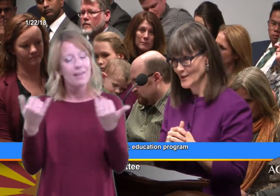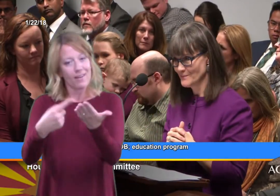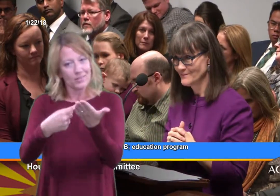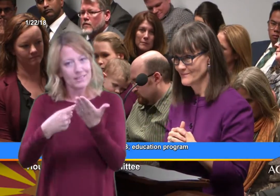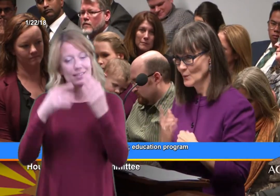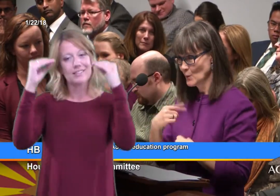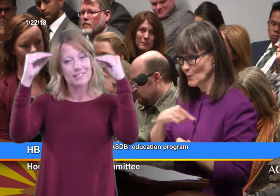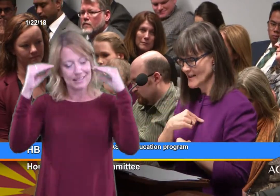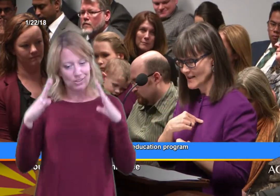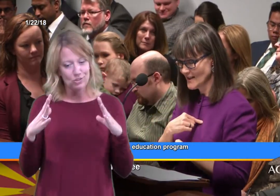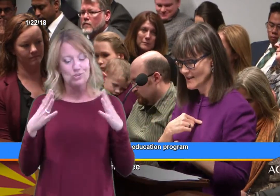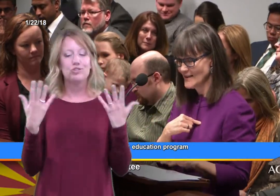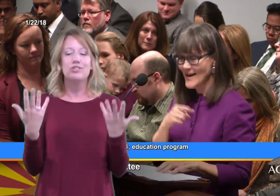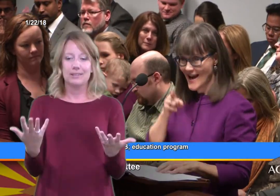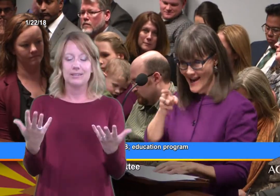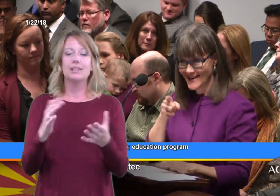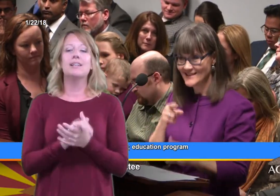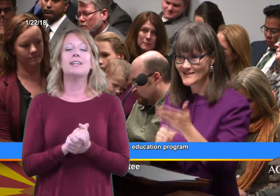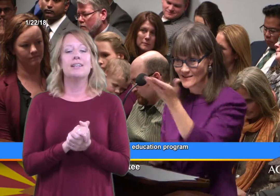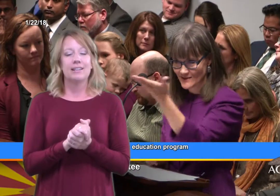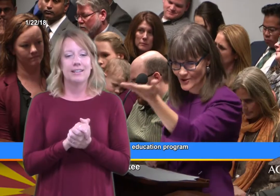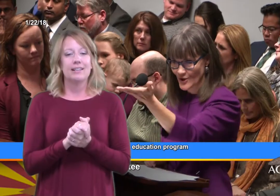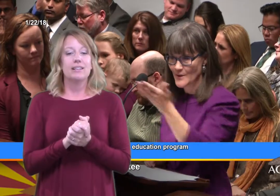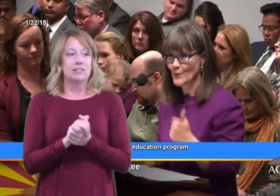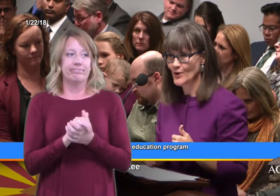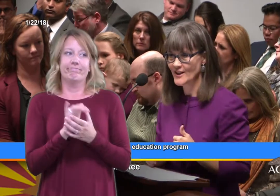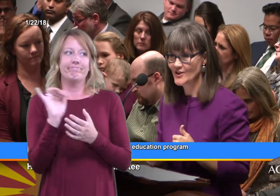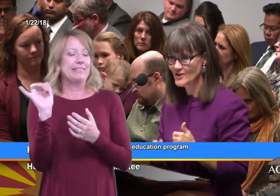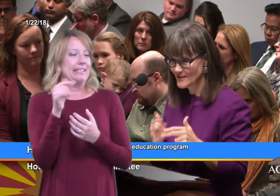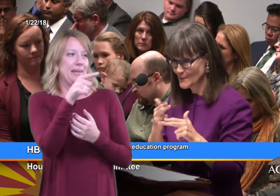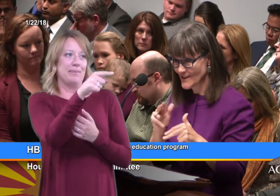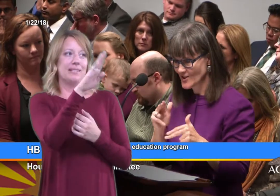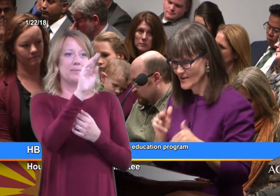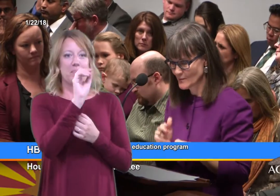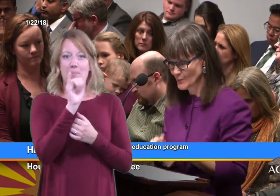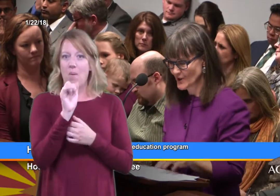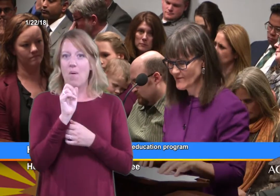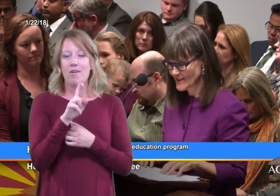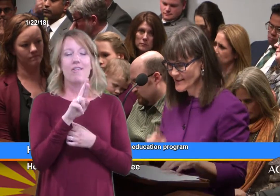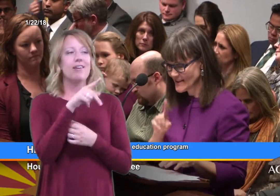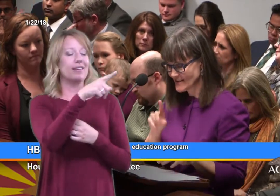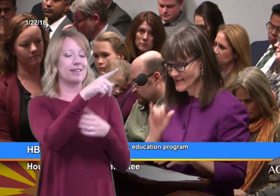We, as Chairman Boyer just mentioned briefly,